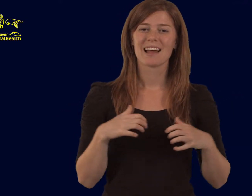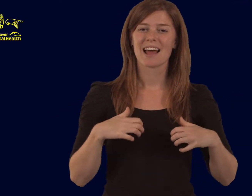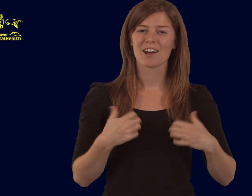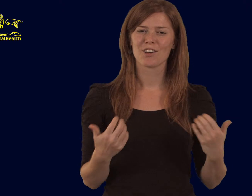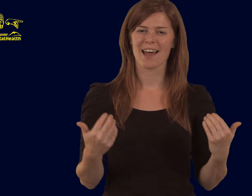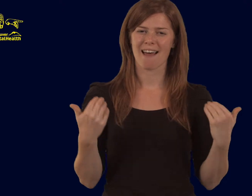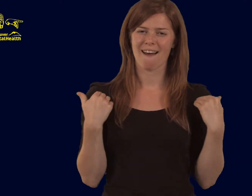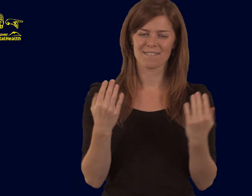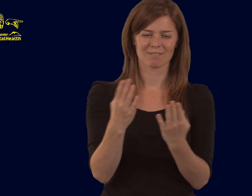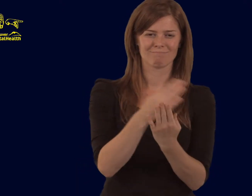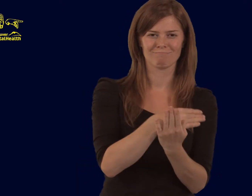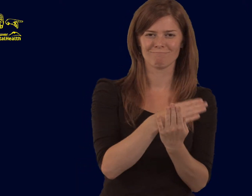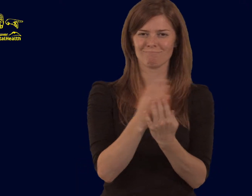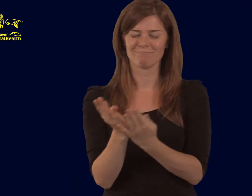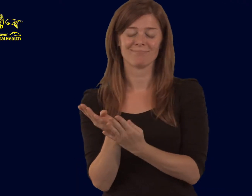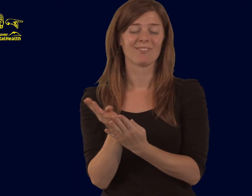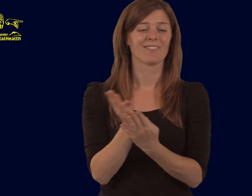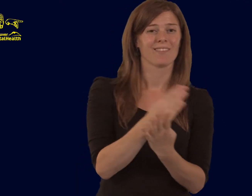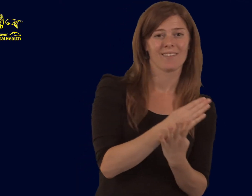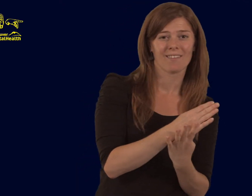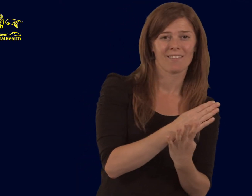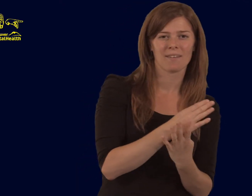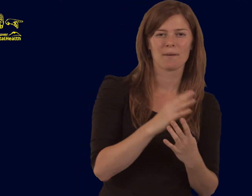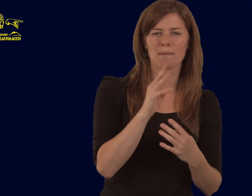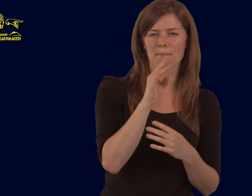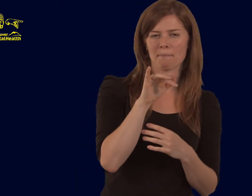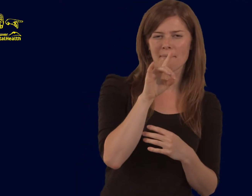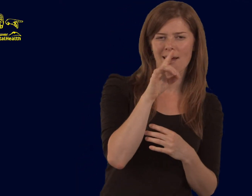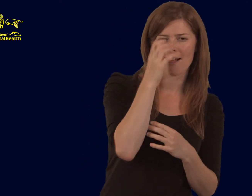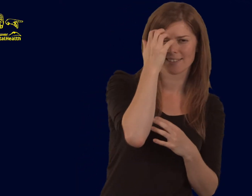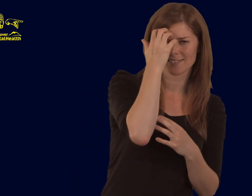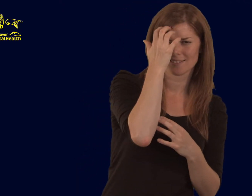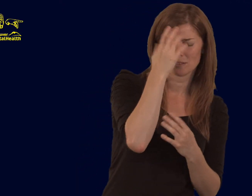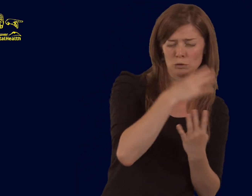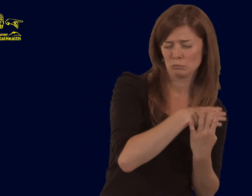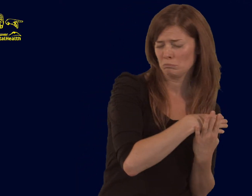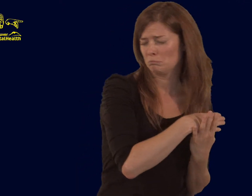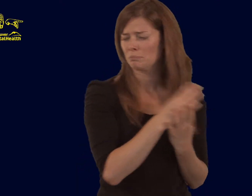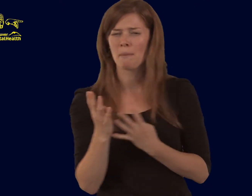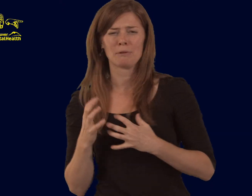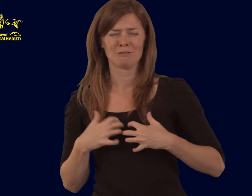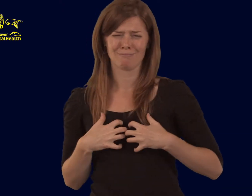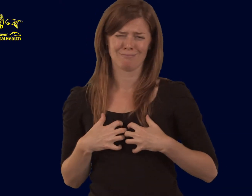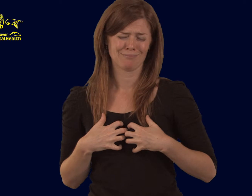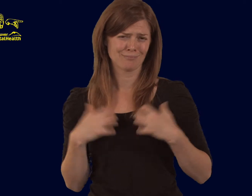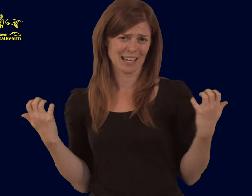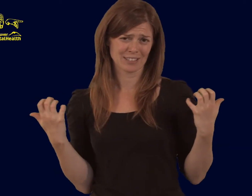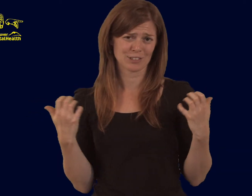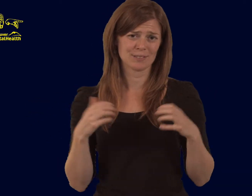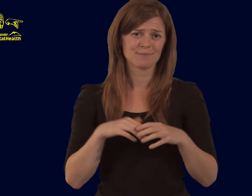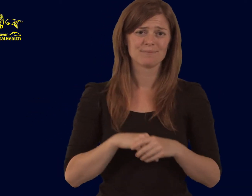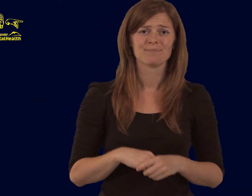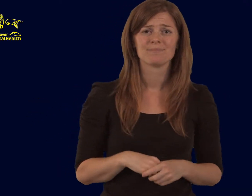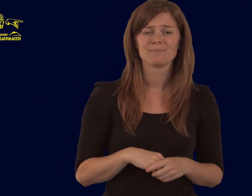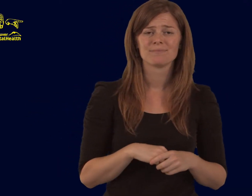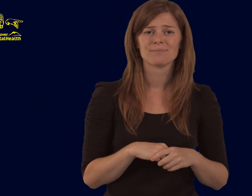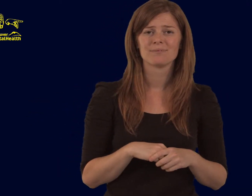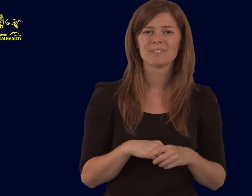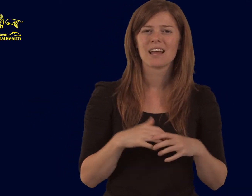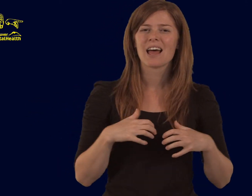Anger has a range of intensity in emotion, from mild irritation to extreme anger.